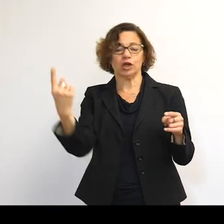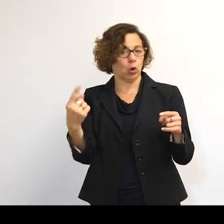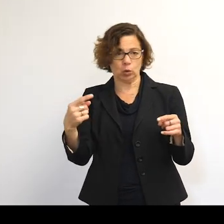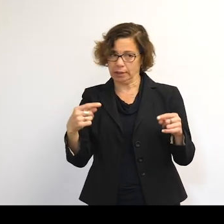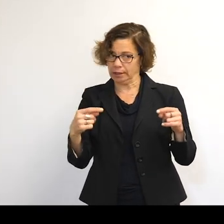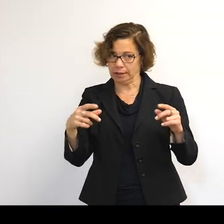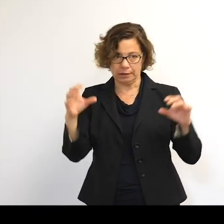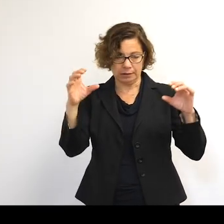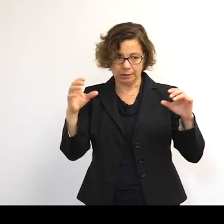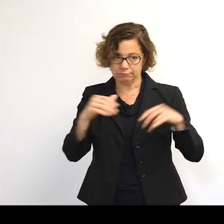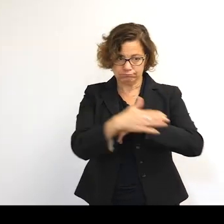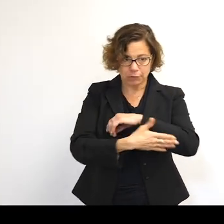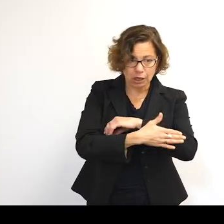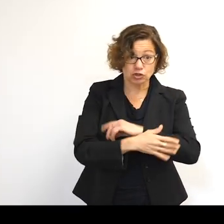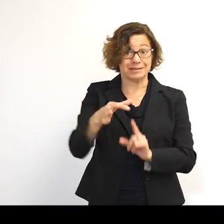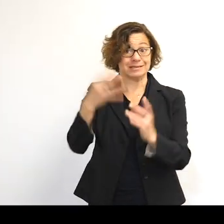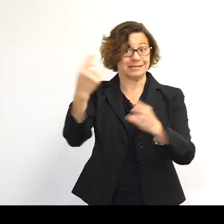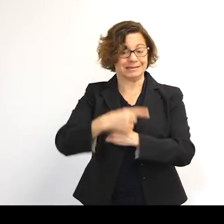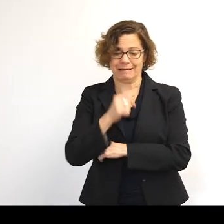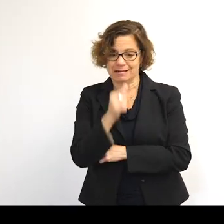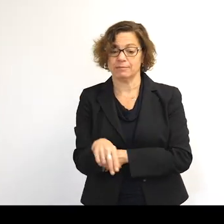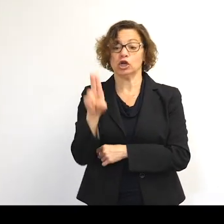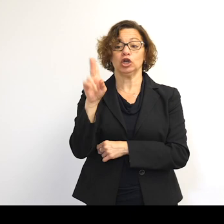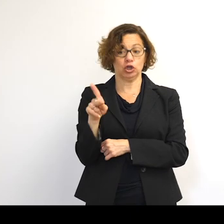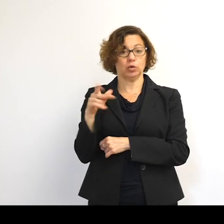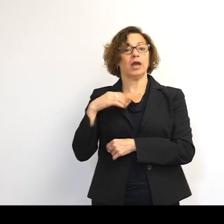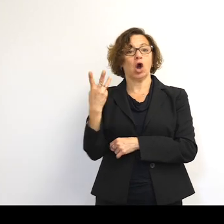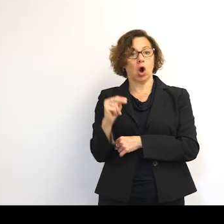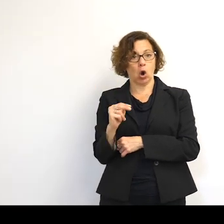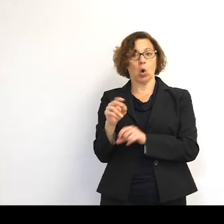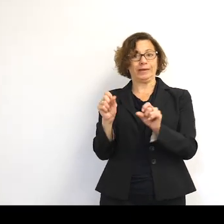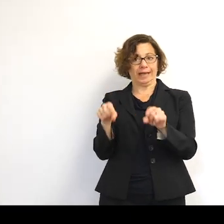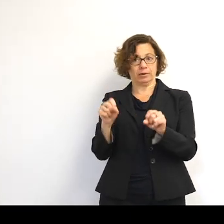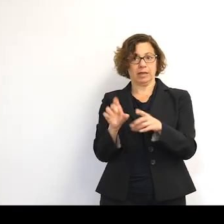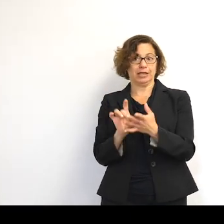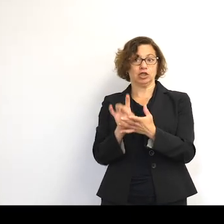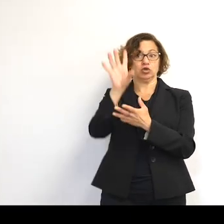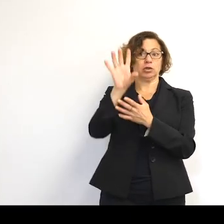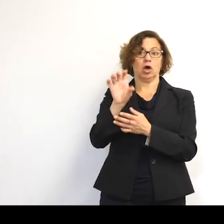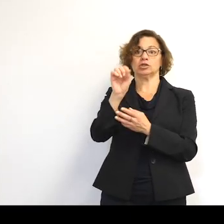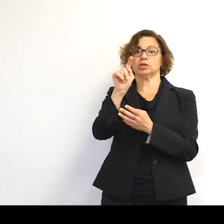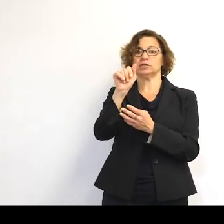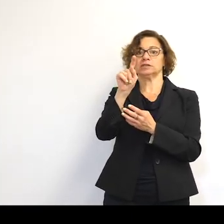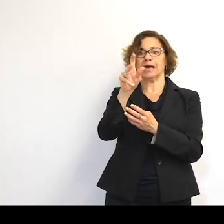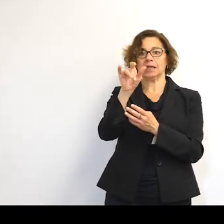the only game in town now. But the UK had its own capability to launch satellites in the '70s.